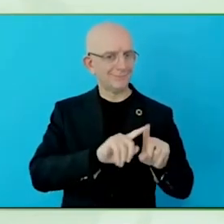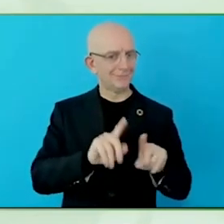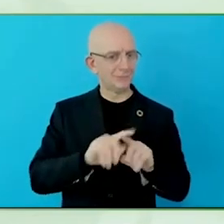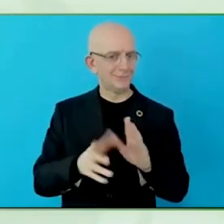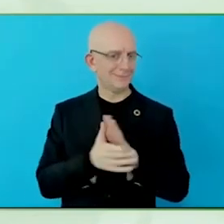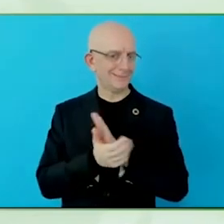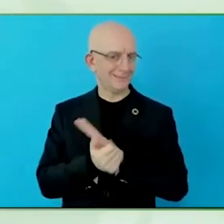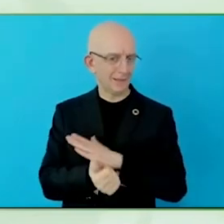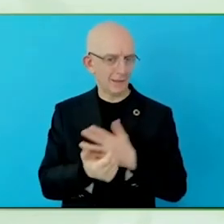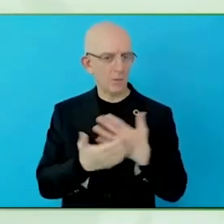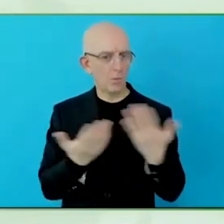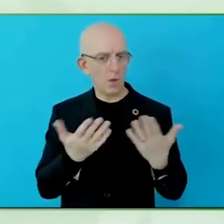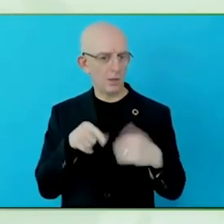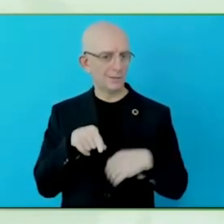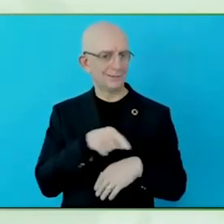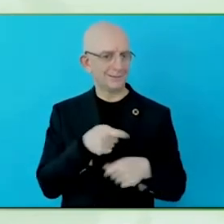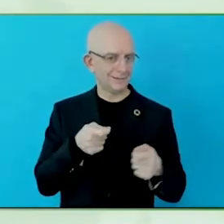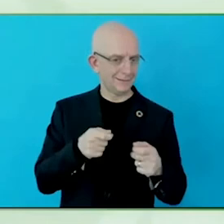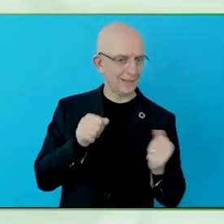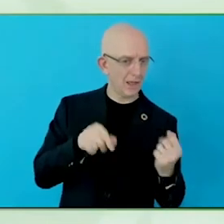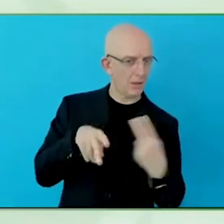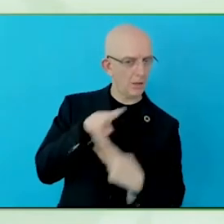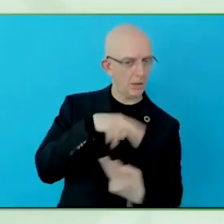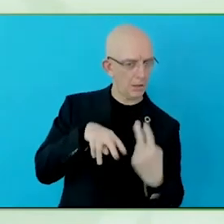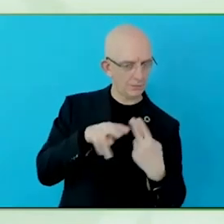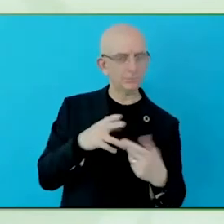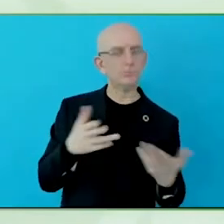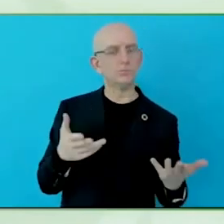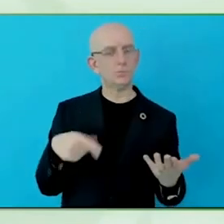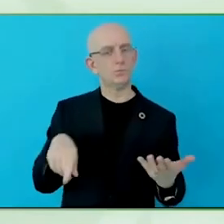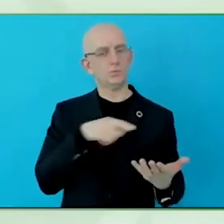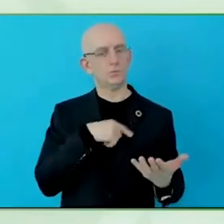holistic and very strategic approach to accessibility across the organisation.